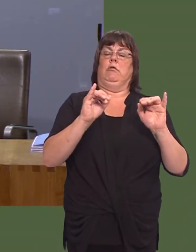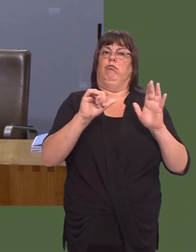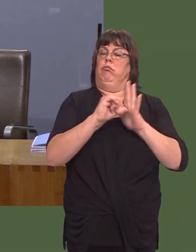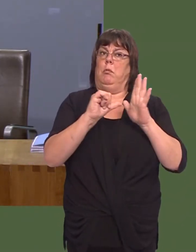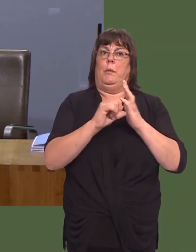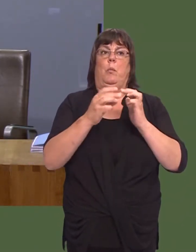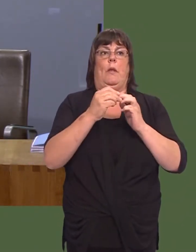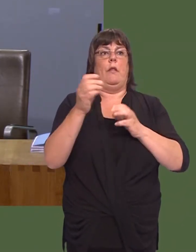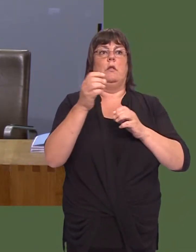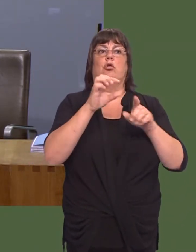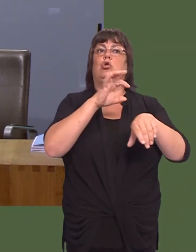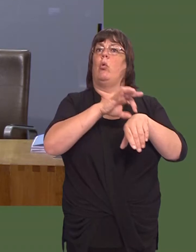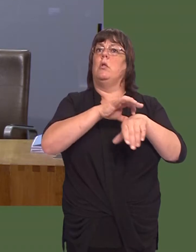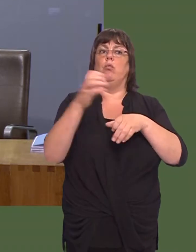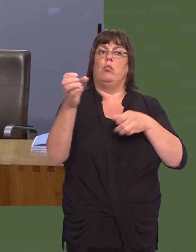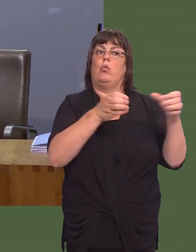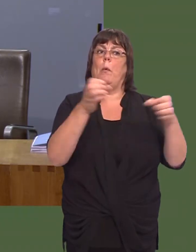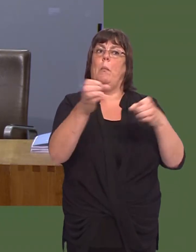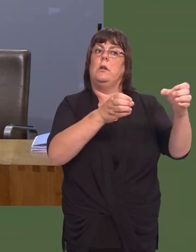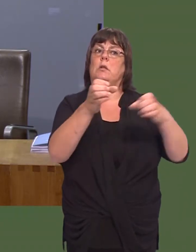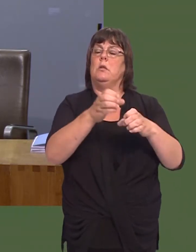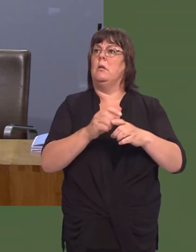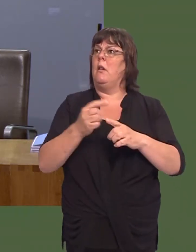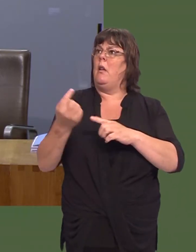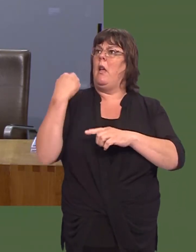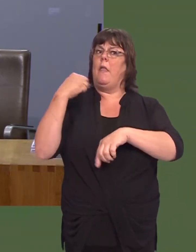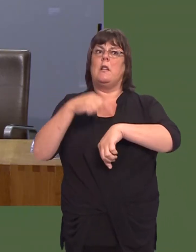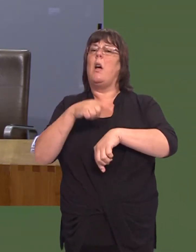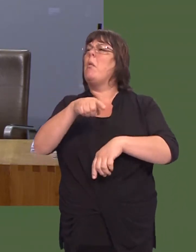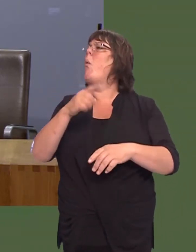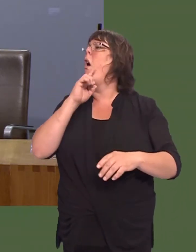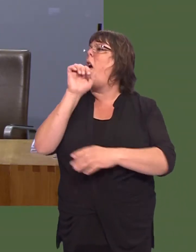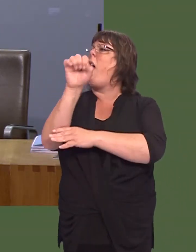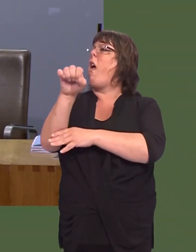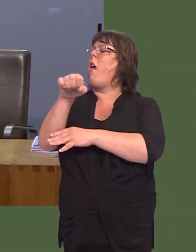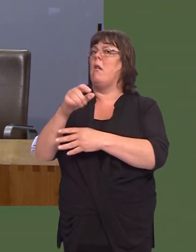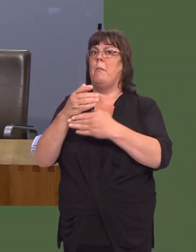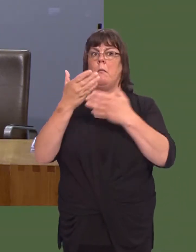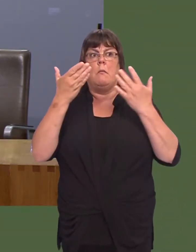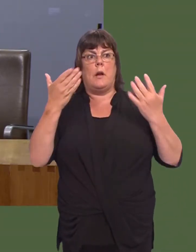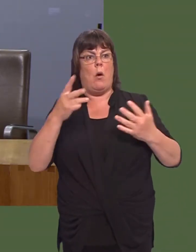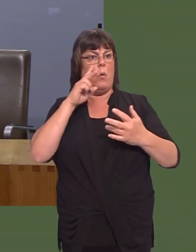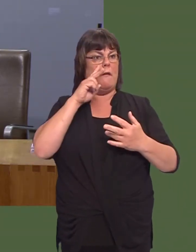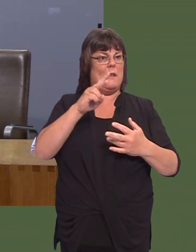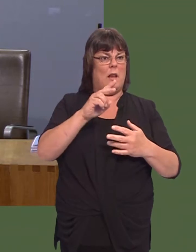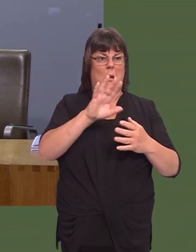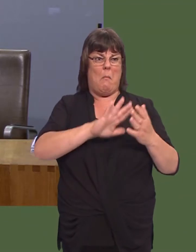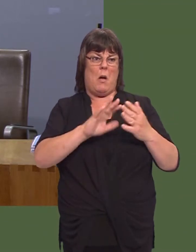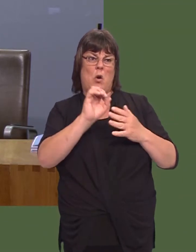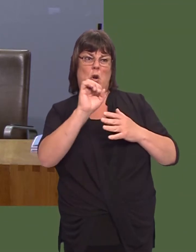You dismissed those assertions at that time, yet since then weíve seen over a dozen surgeries